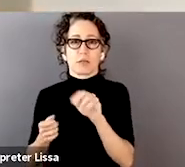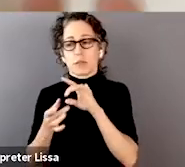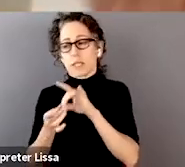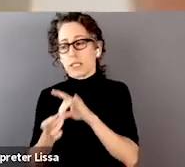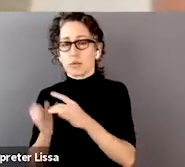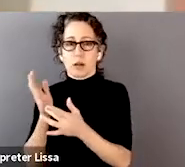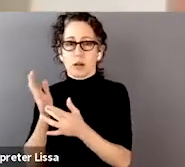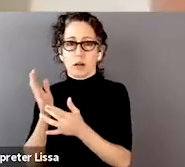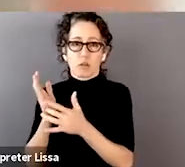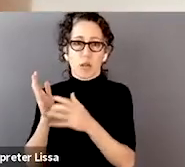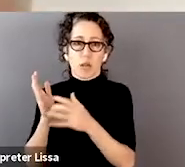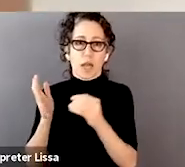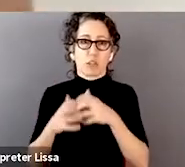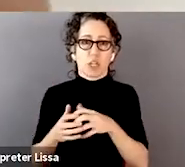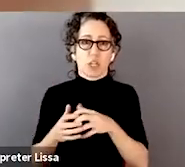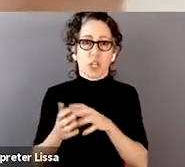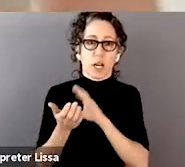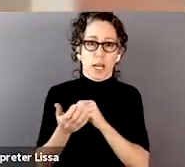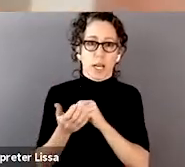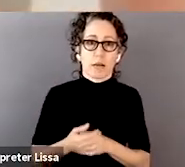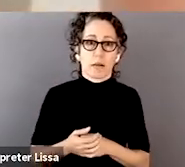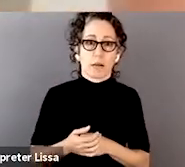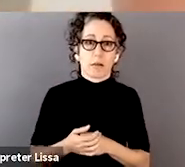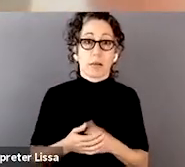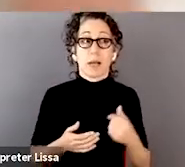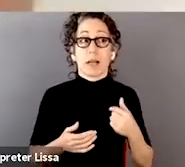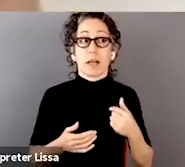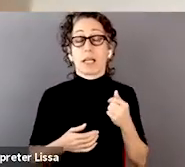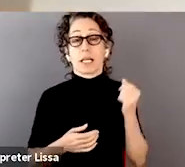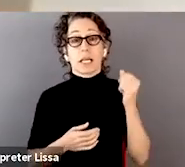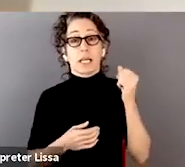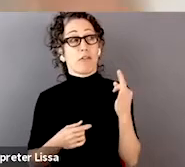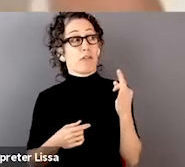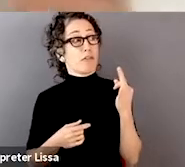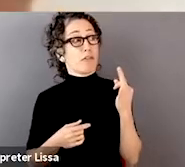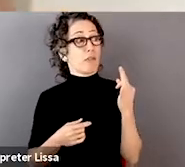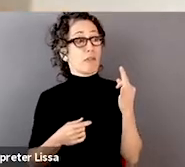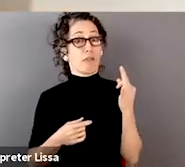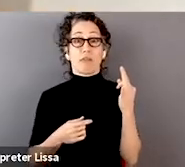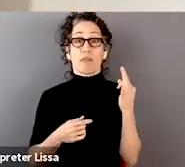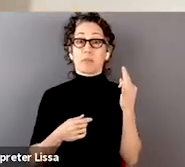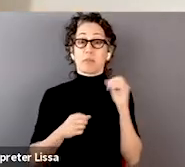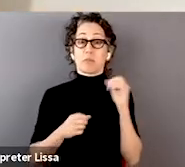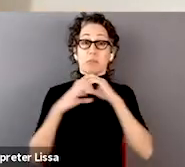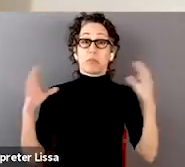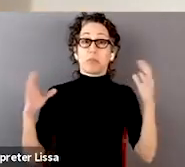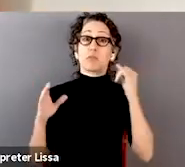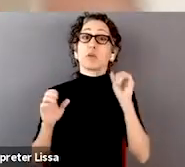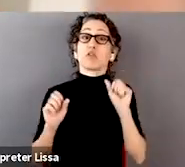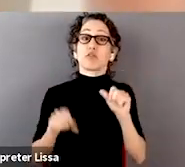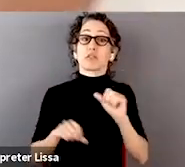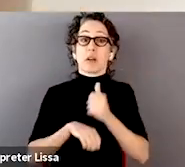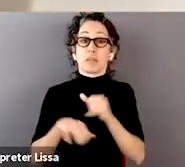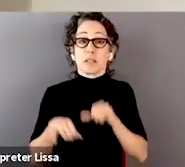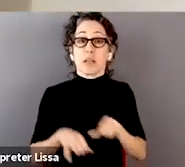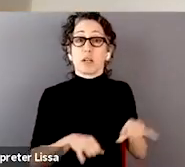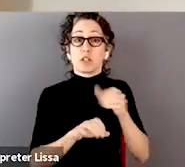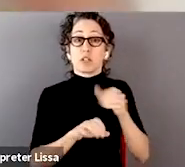I think it would be fantastic if there were standards that were set prior to deployment of AI models, right,